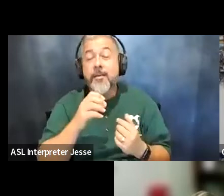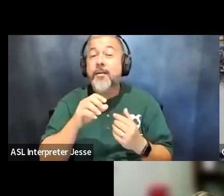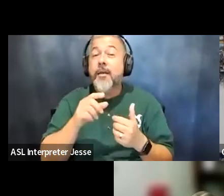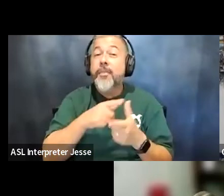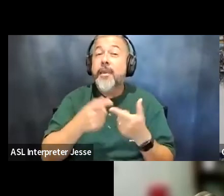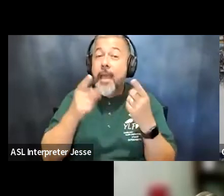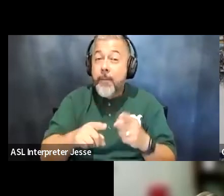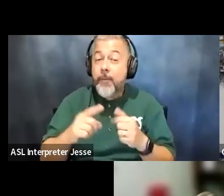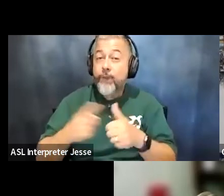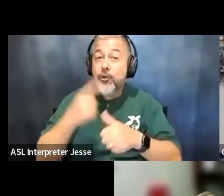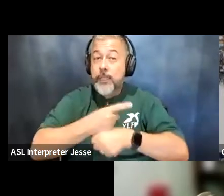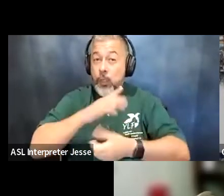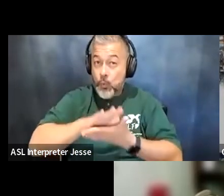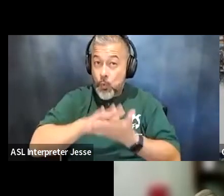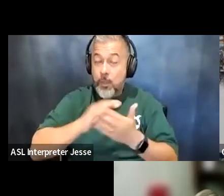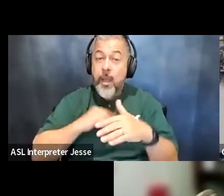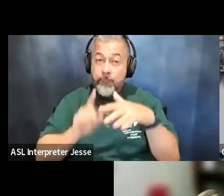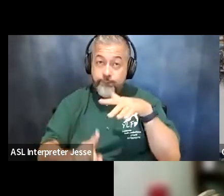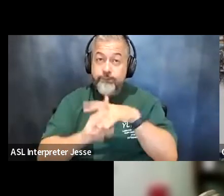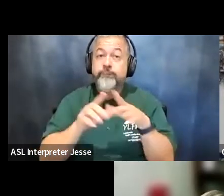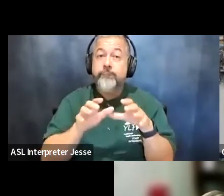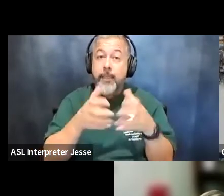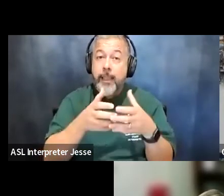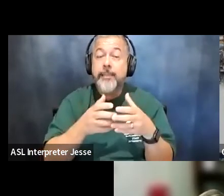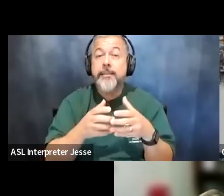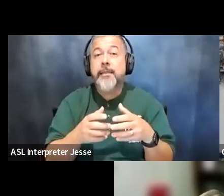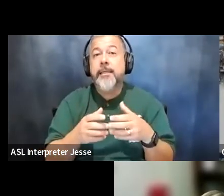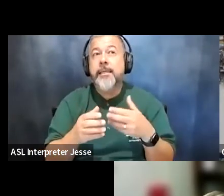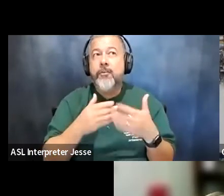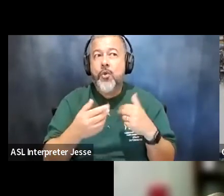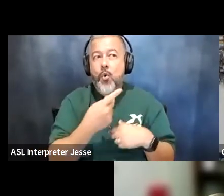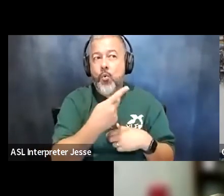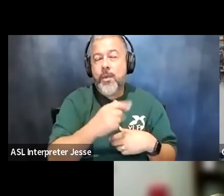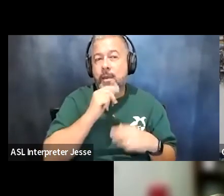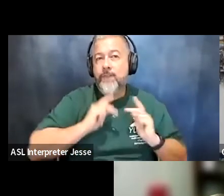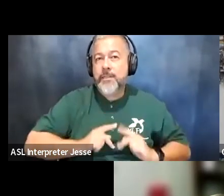you know even though we hadn't always like physically met at least they knew